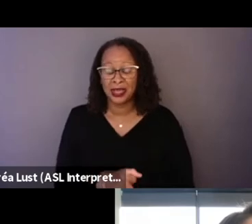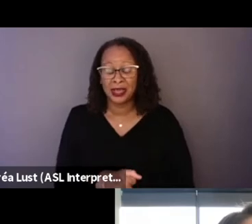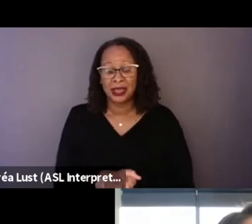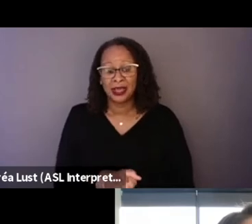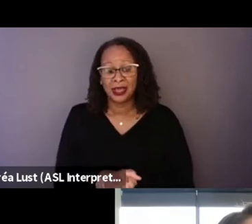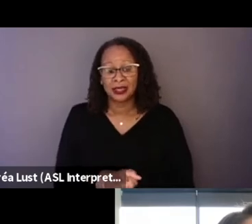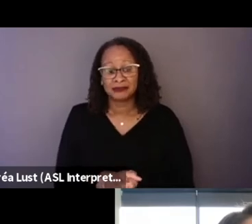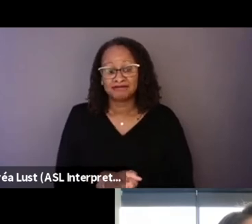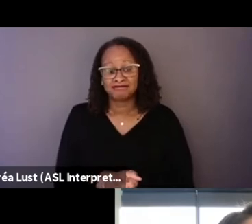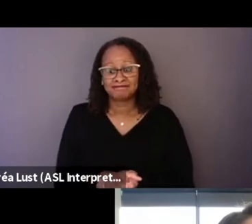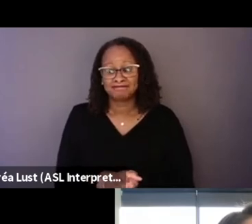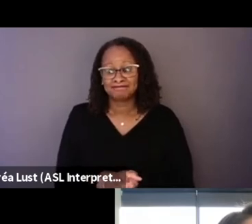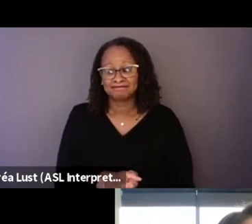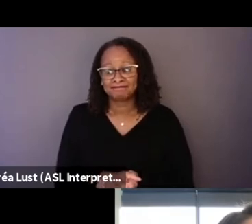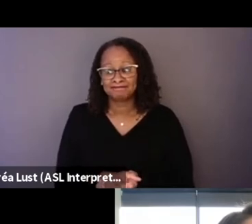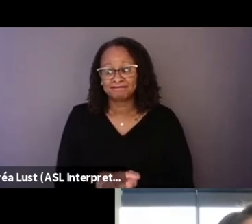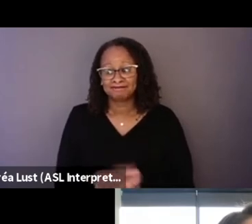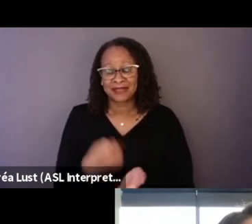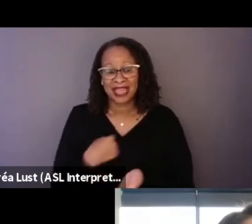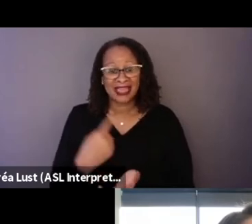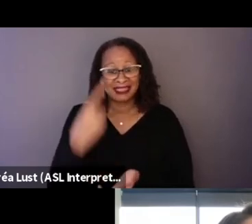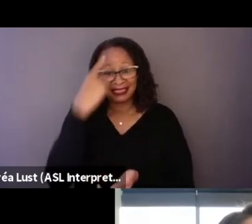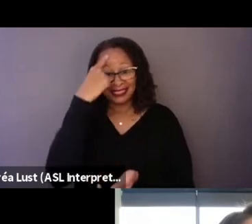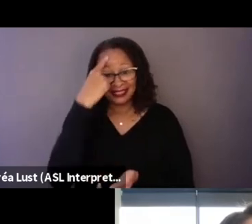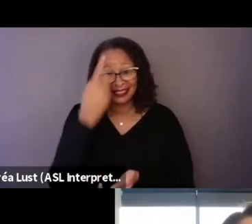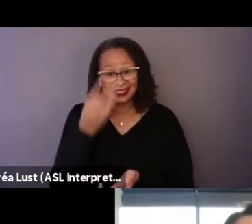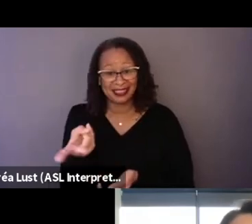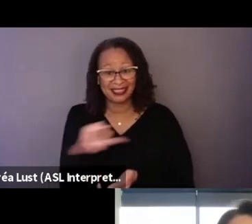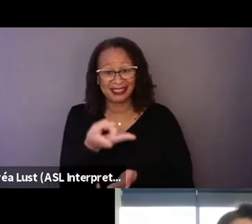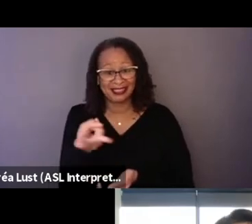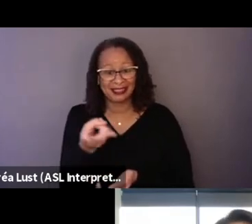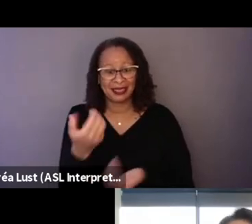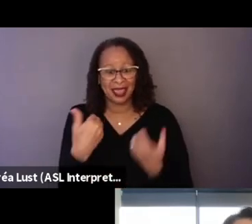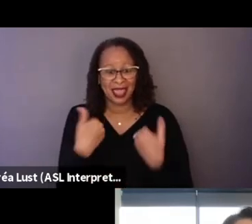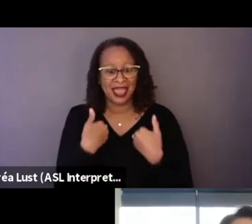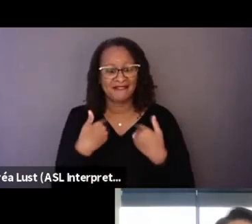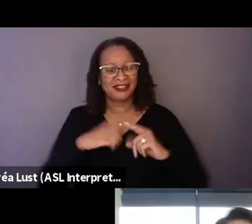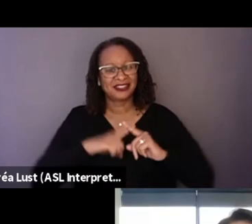I think they have had different moments.